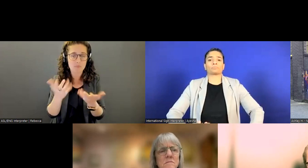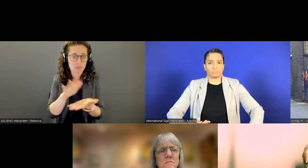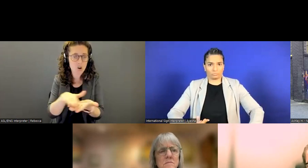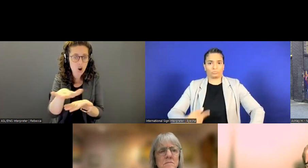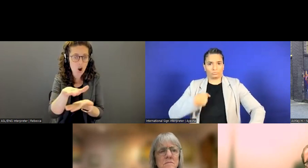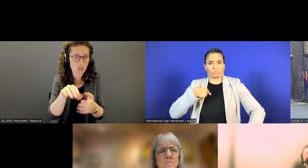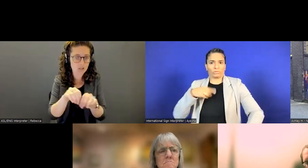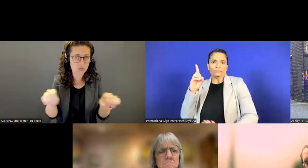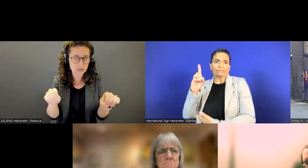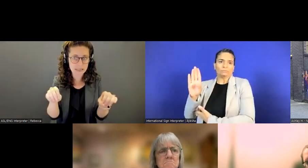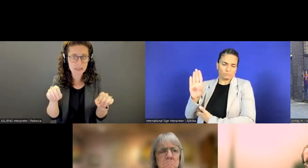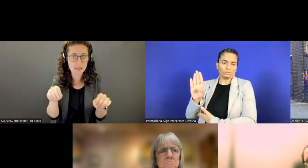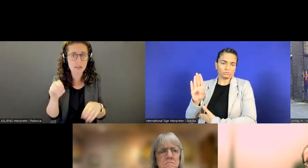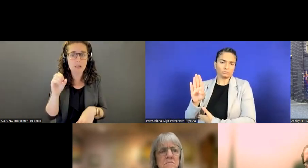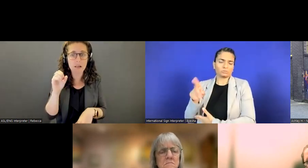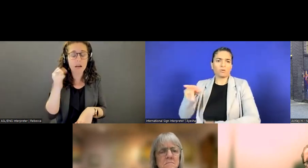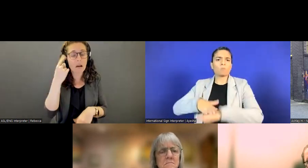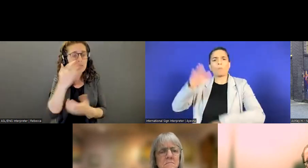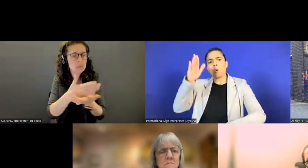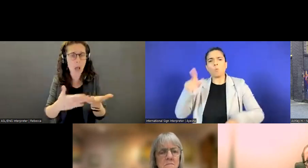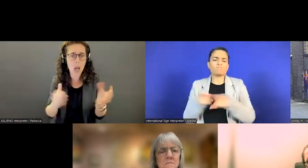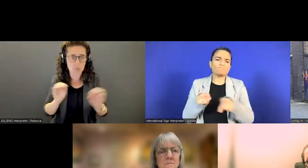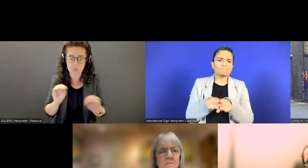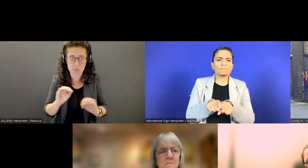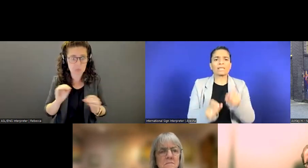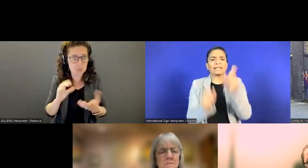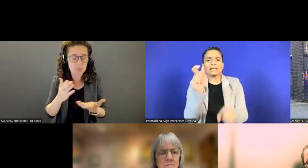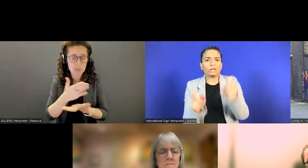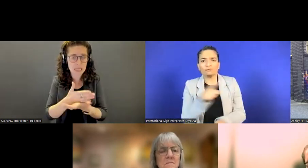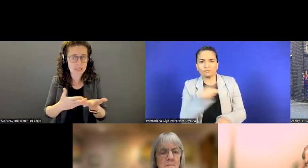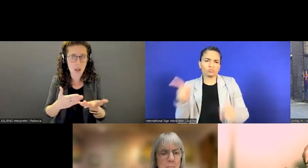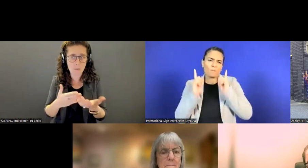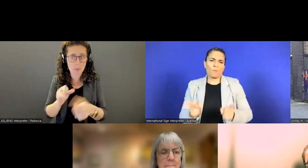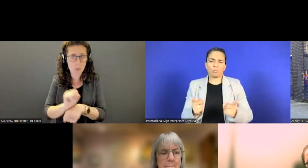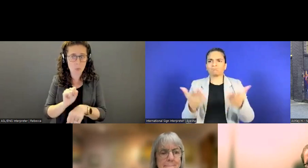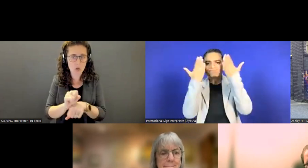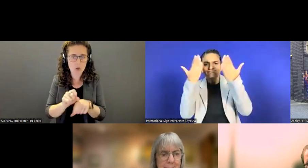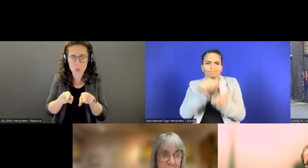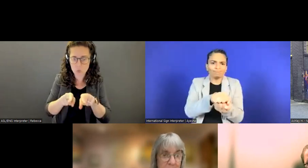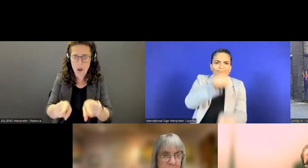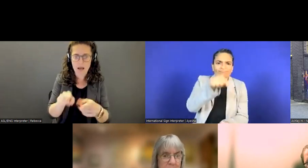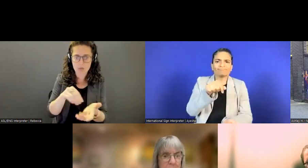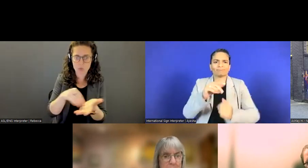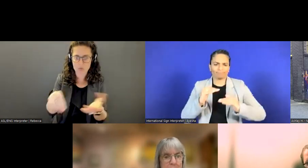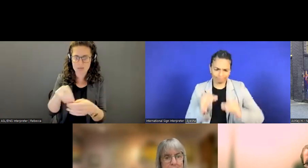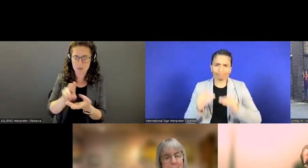college degree. But not always. I have seen some people working, like, during our University experience and applying for